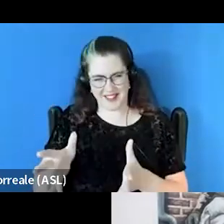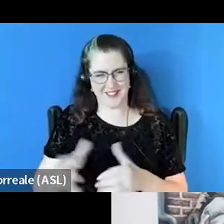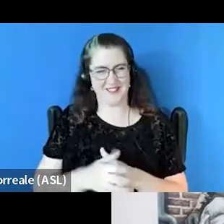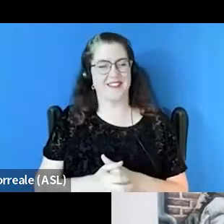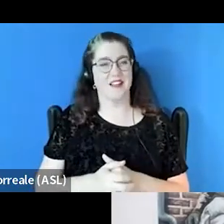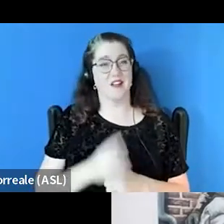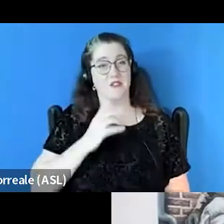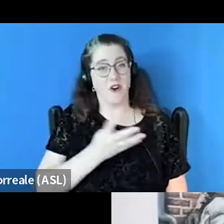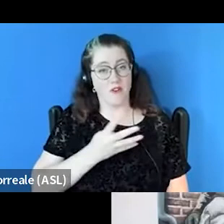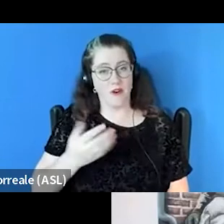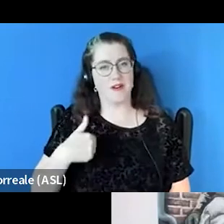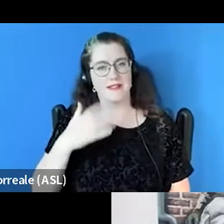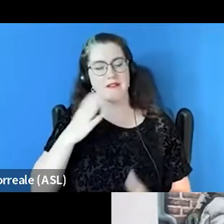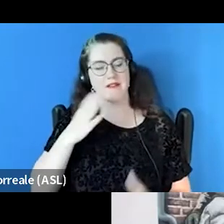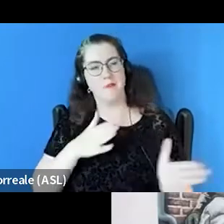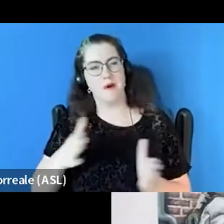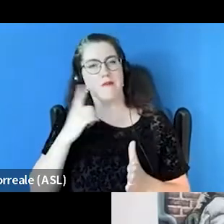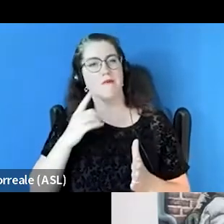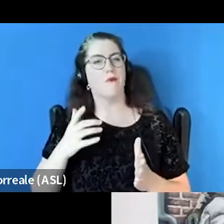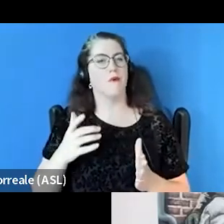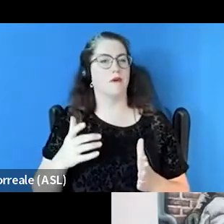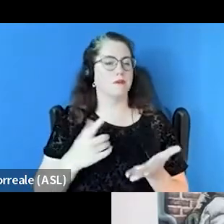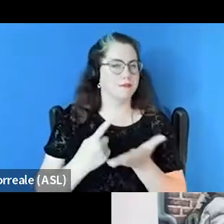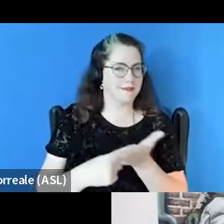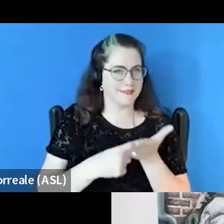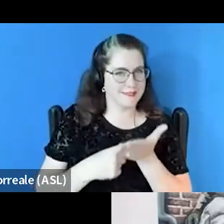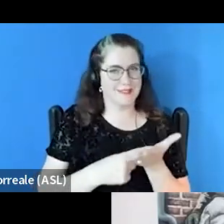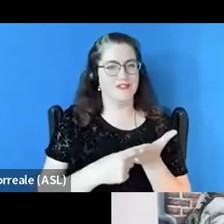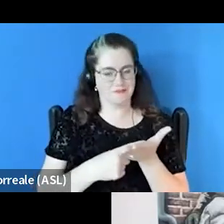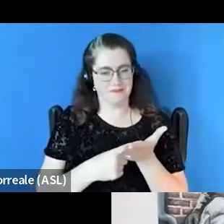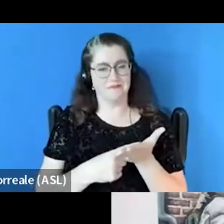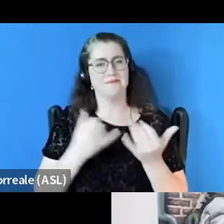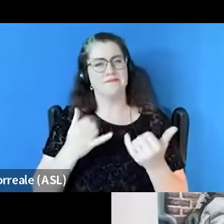for three discussion prompts. Launching into the first one,